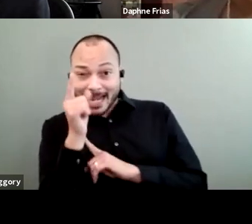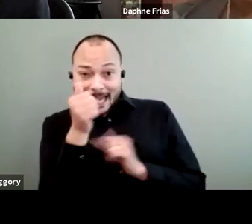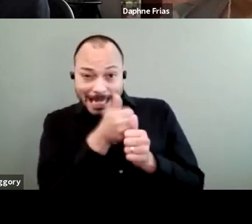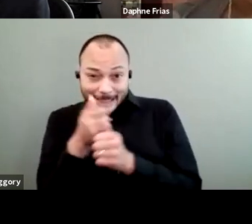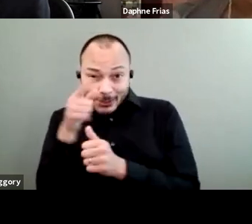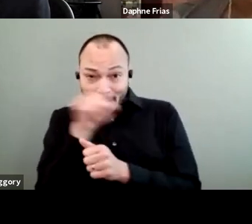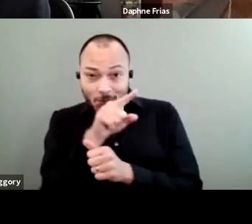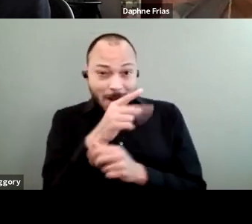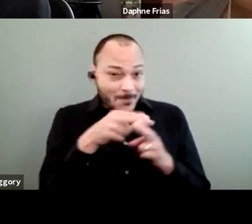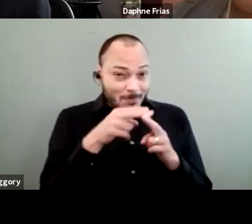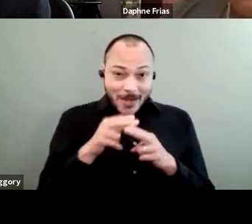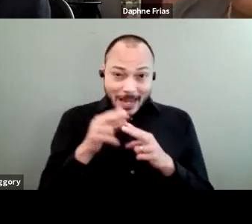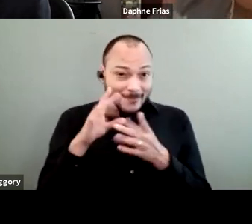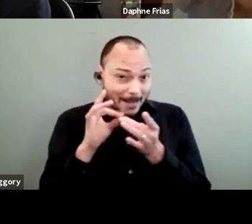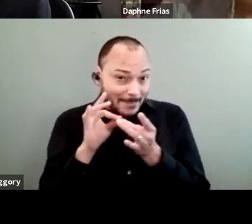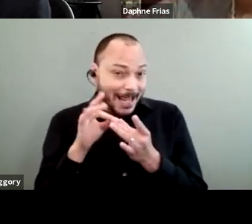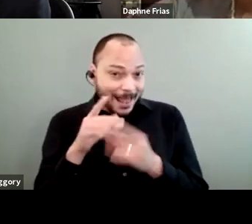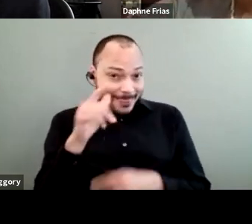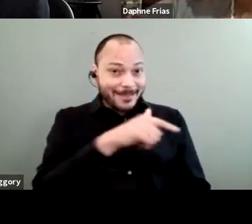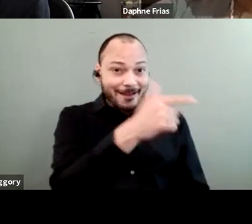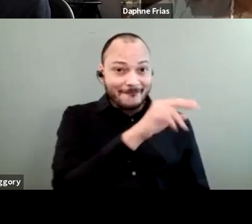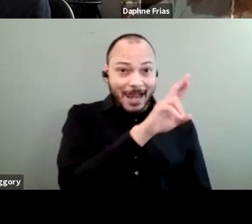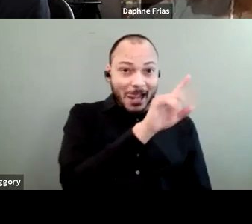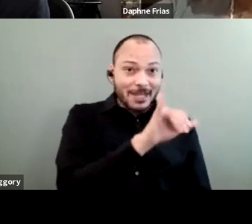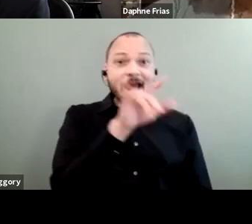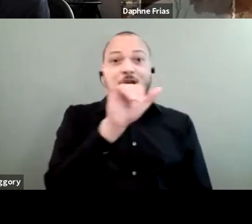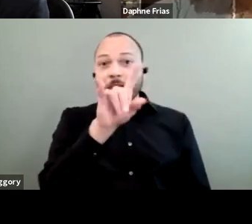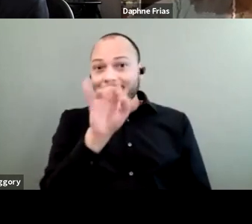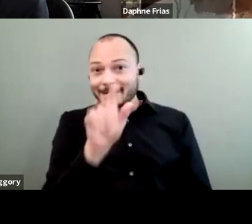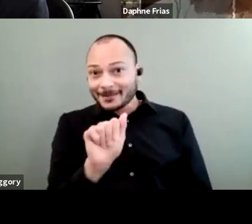Daphne, I'll start with you. We'll do go to Valerie and Yolanda. We'll end with Dr. Yolanda Munoz.